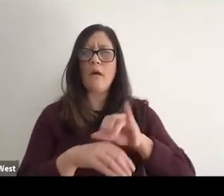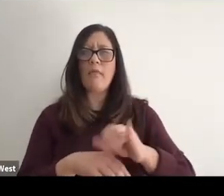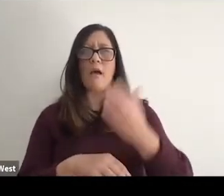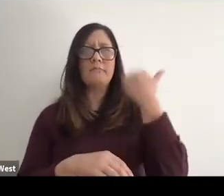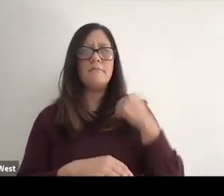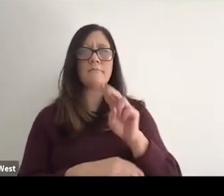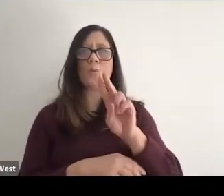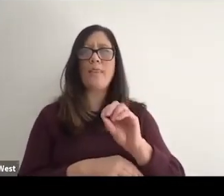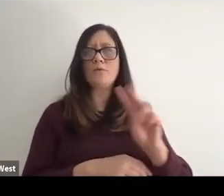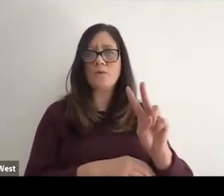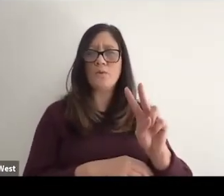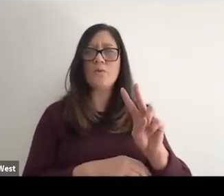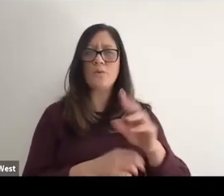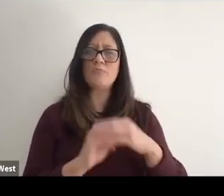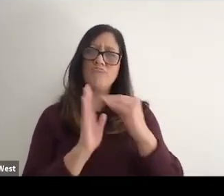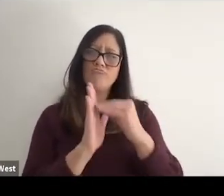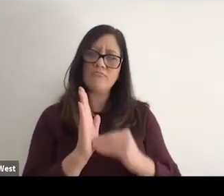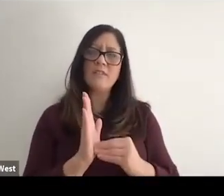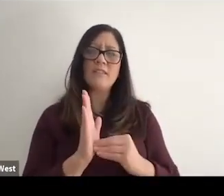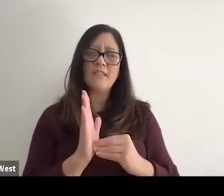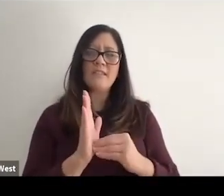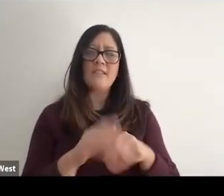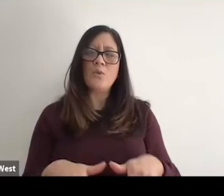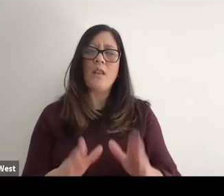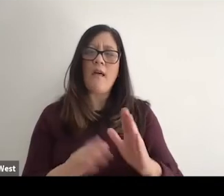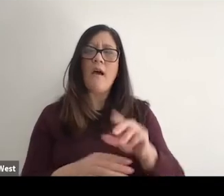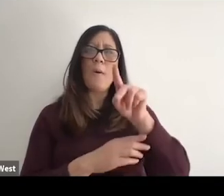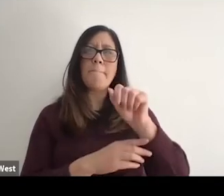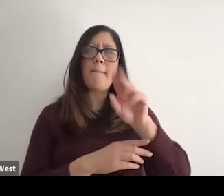and we'd written down to enable para athletes to achieve sporting